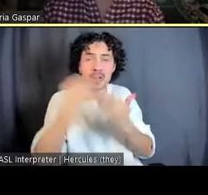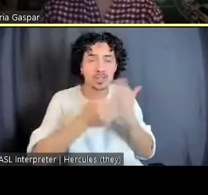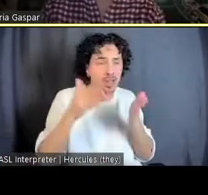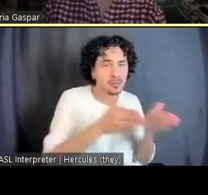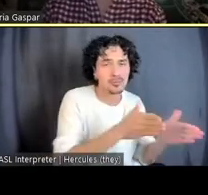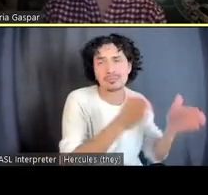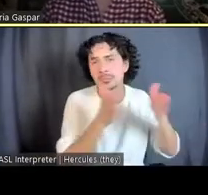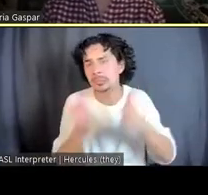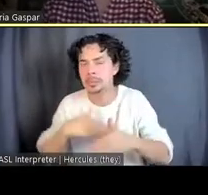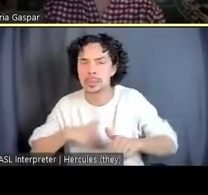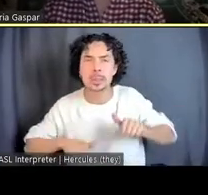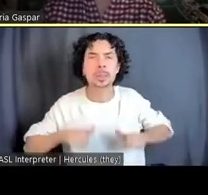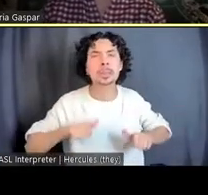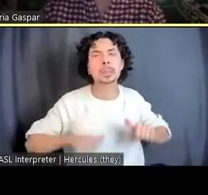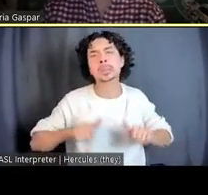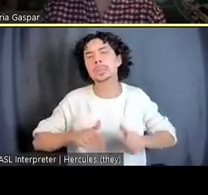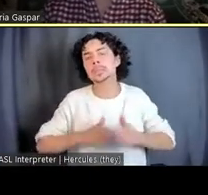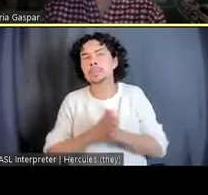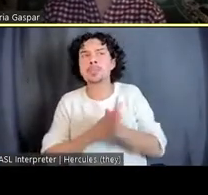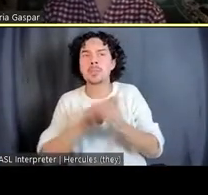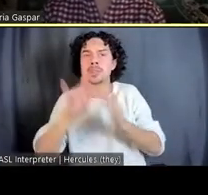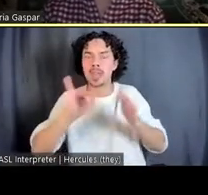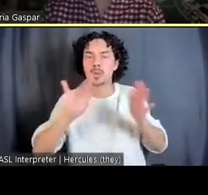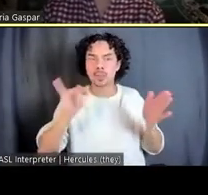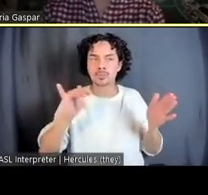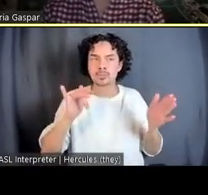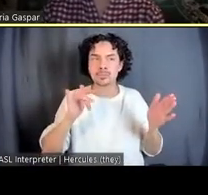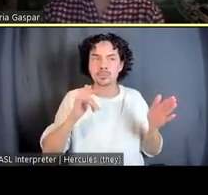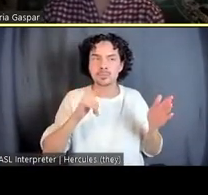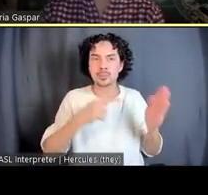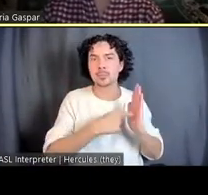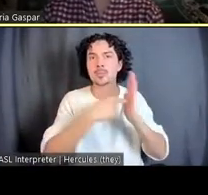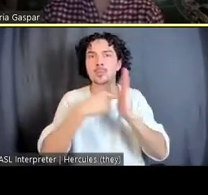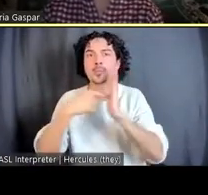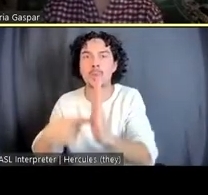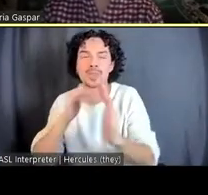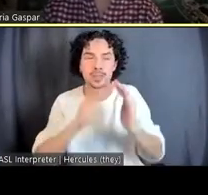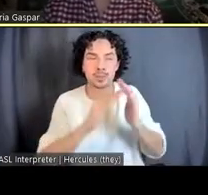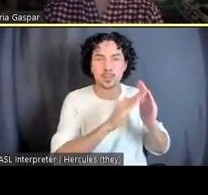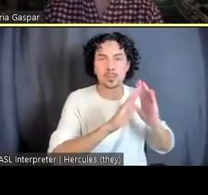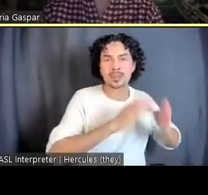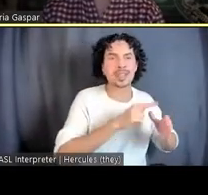And I think it coincides with the fact that communities are not monolithic.